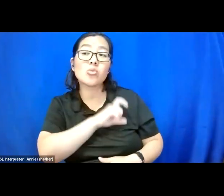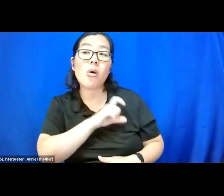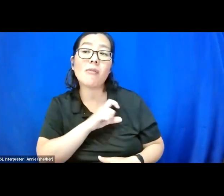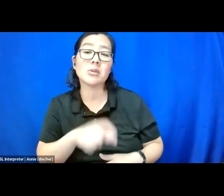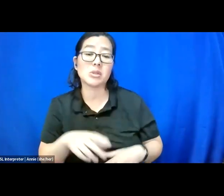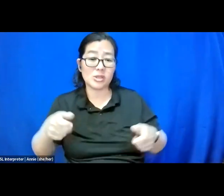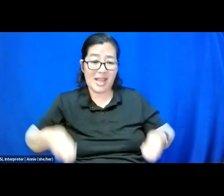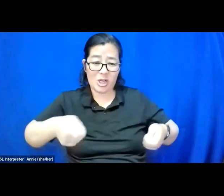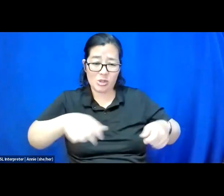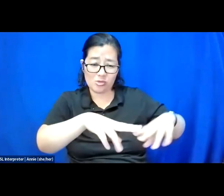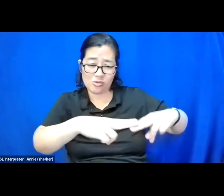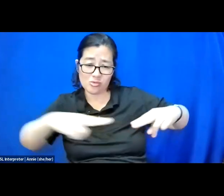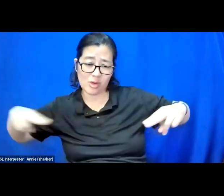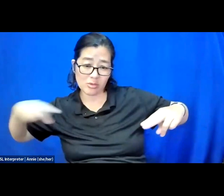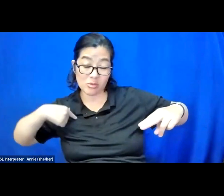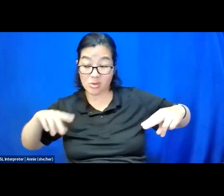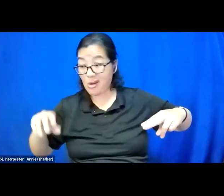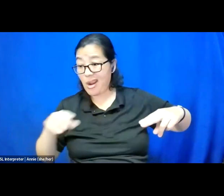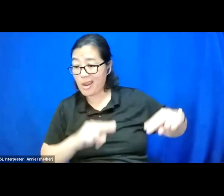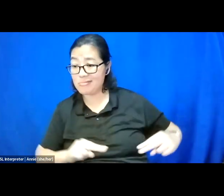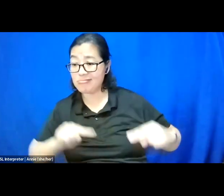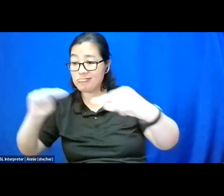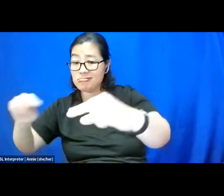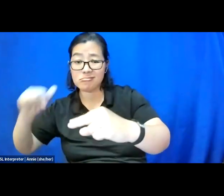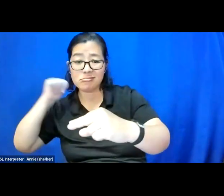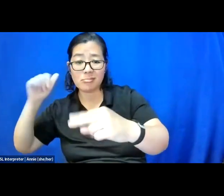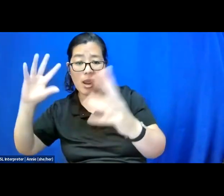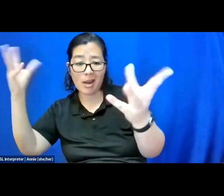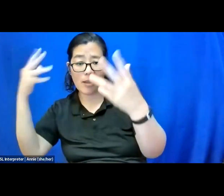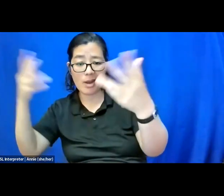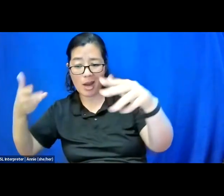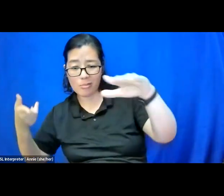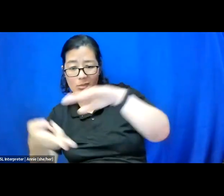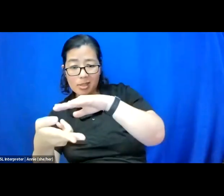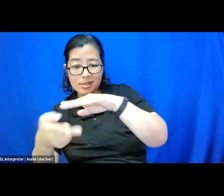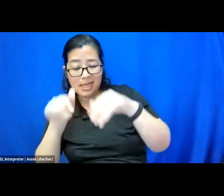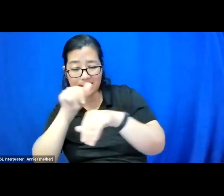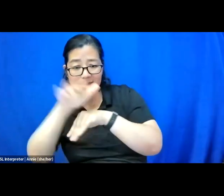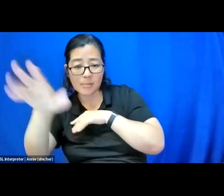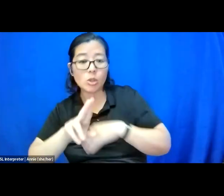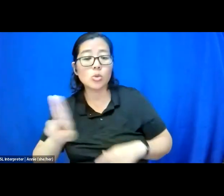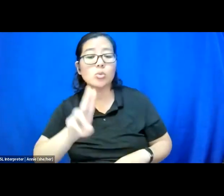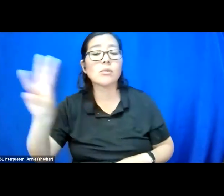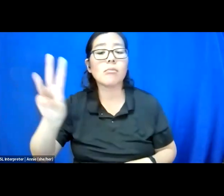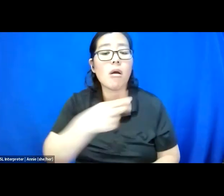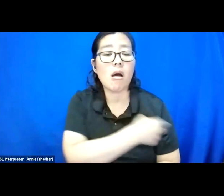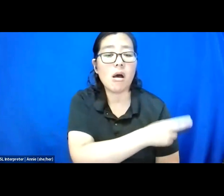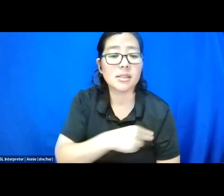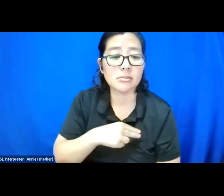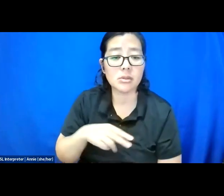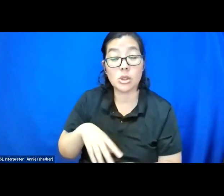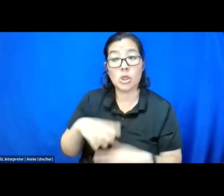And in the back of the ambulance I was in, they sent me off to UW Hospital in room 11